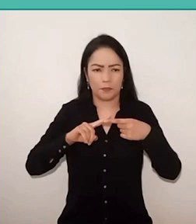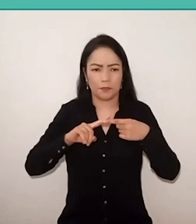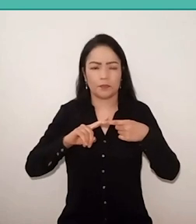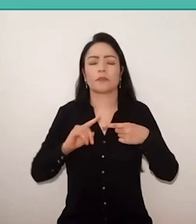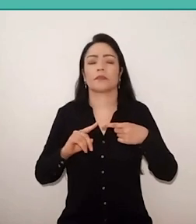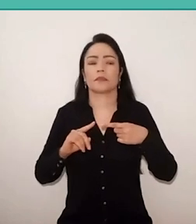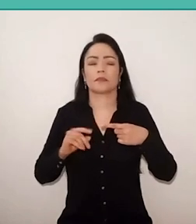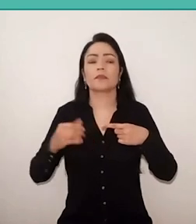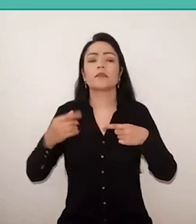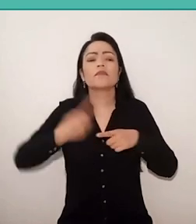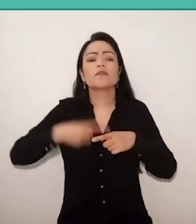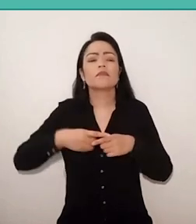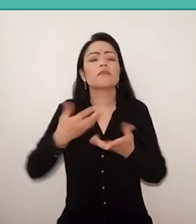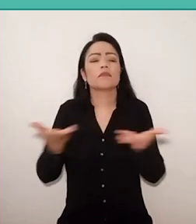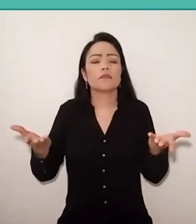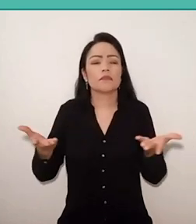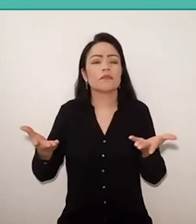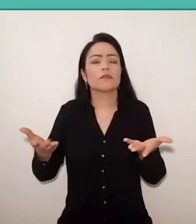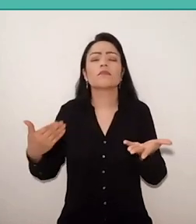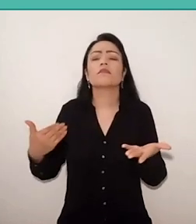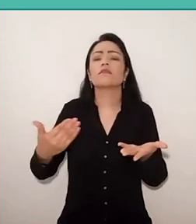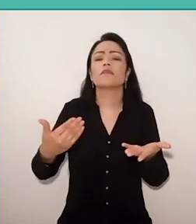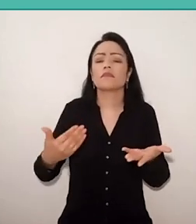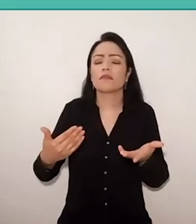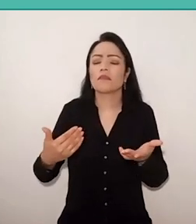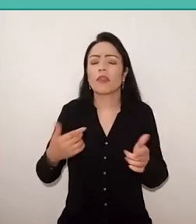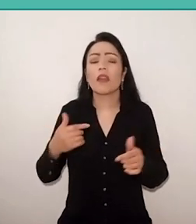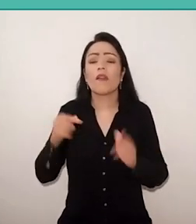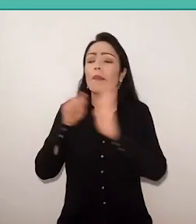“Why are you going to do this, raise the questions?